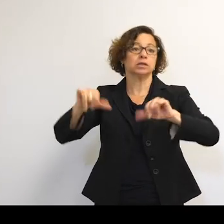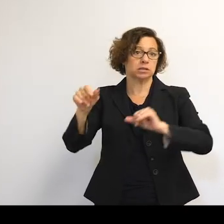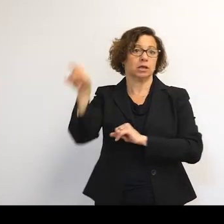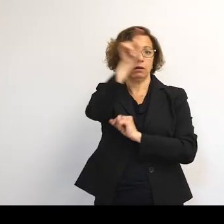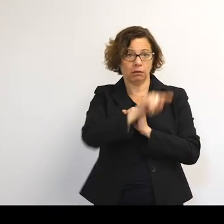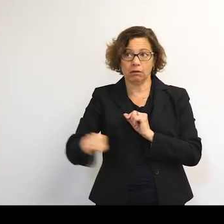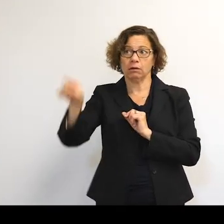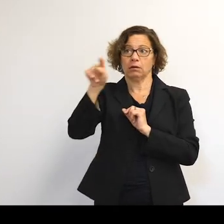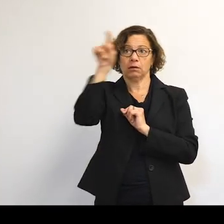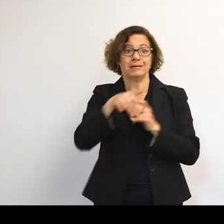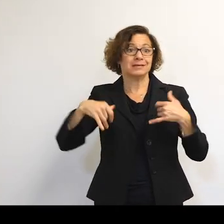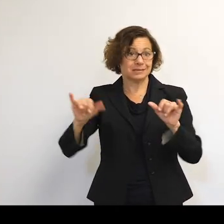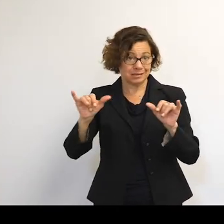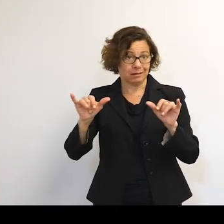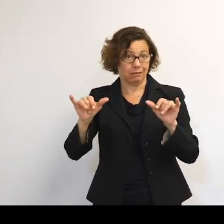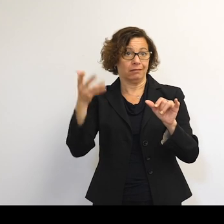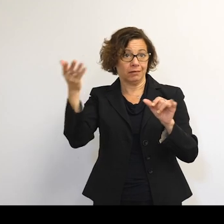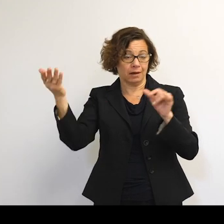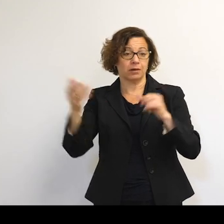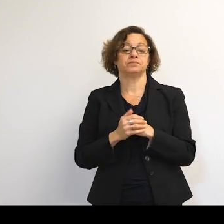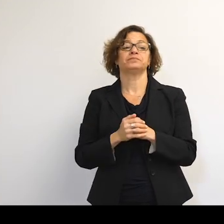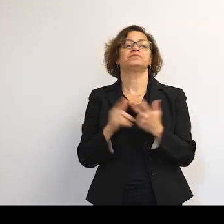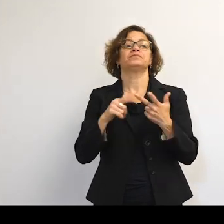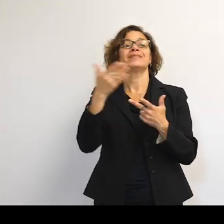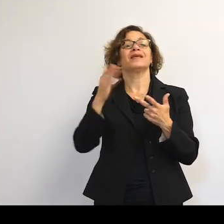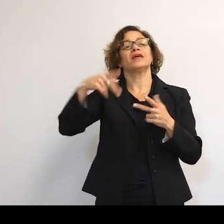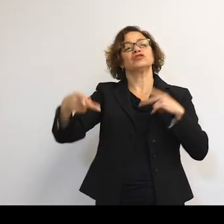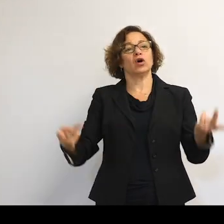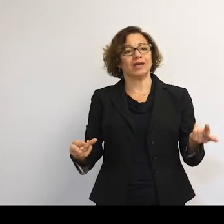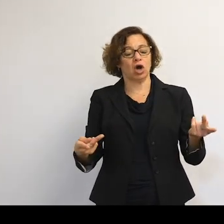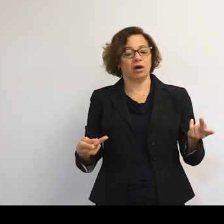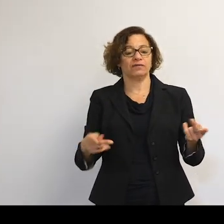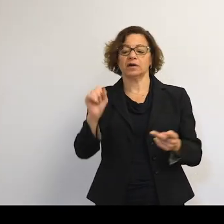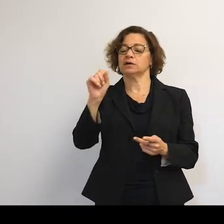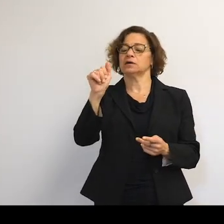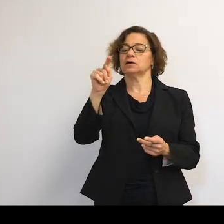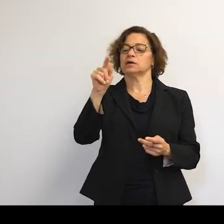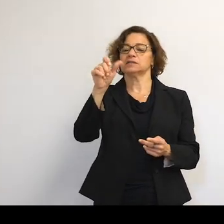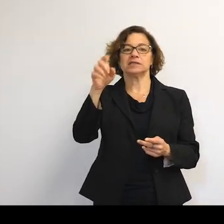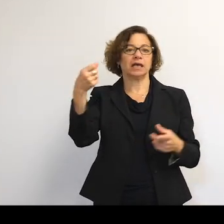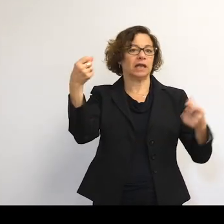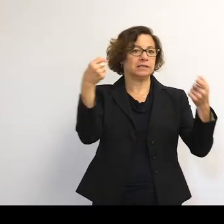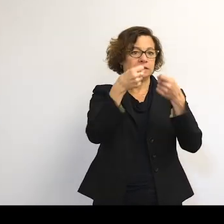The fragments-- so things falling off satellites. Satellites hitting together causes new pieces.